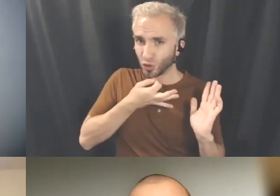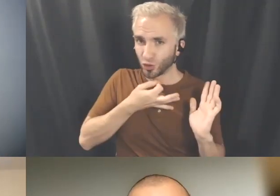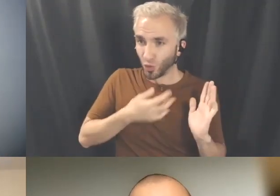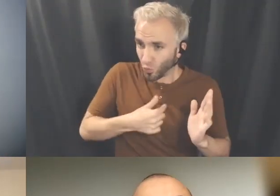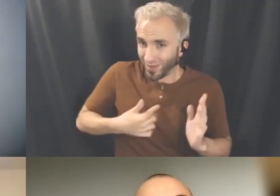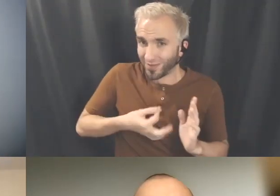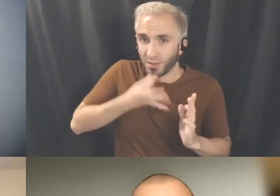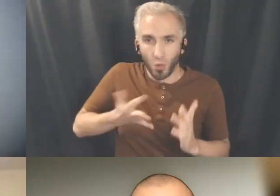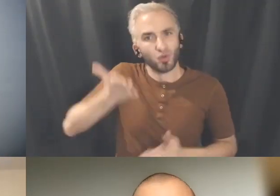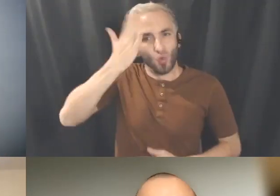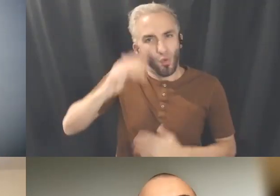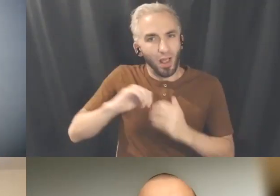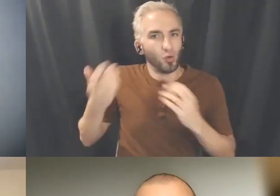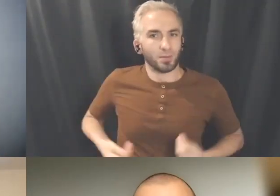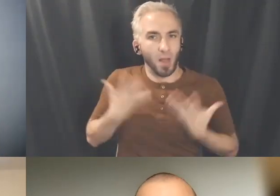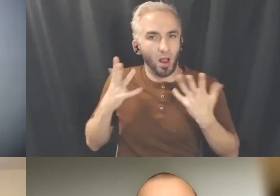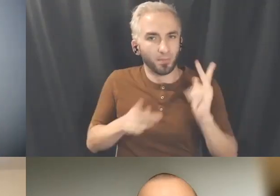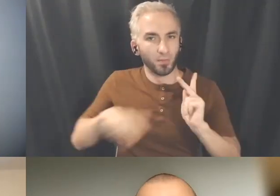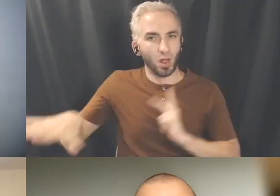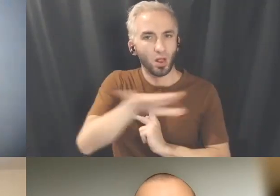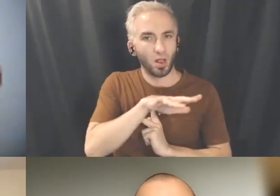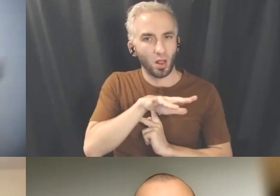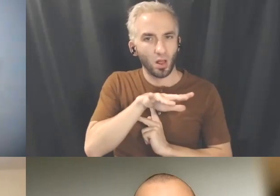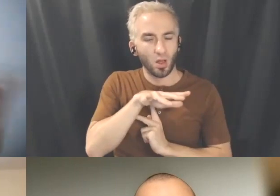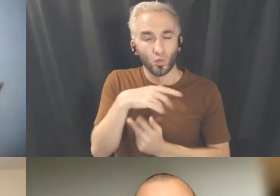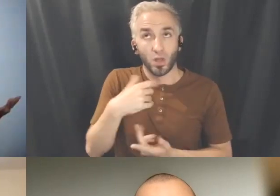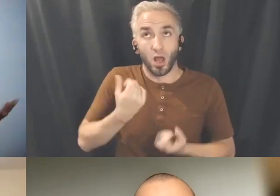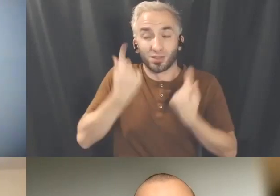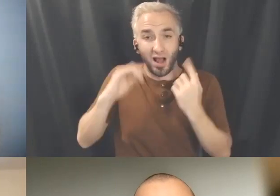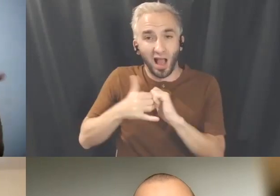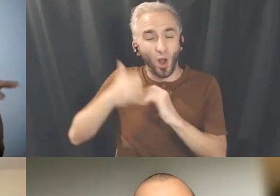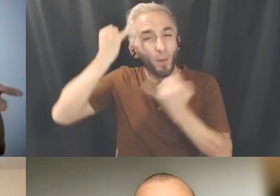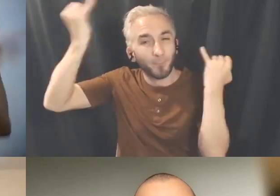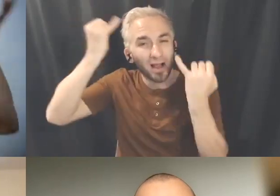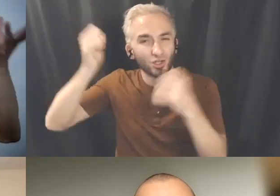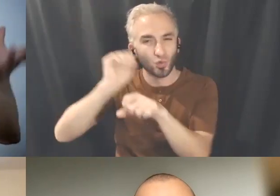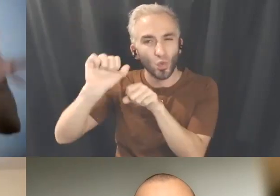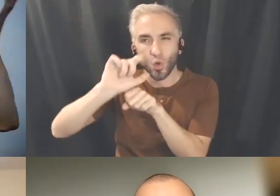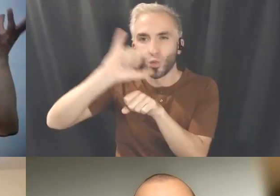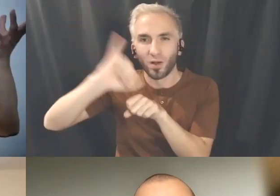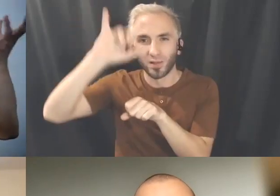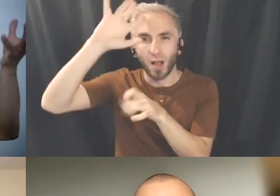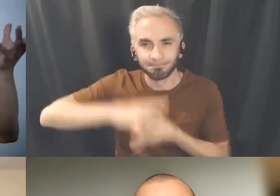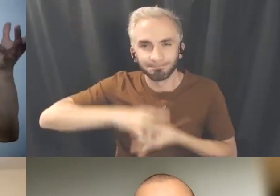of understanding how the imagination works in the body, and how to elicit and evoke imagination for other people.